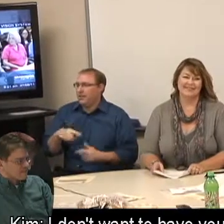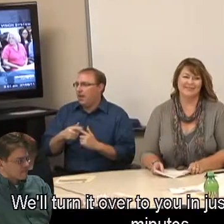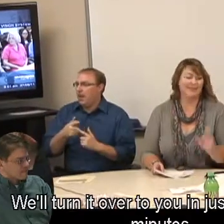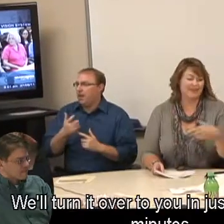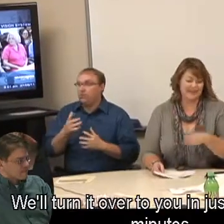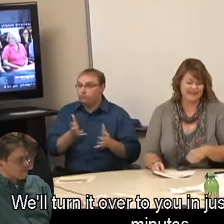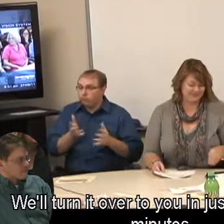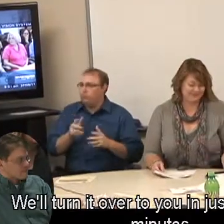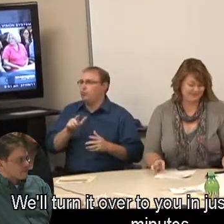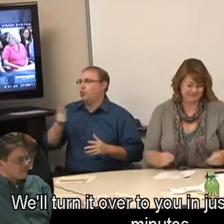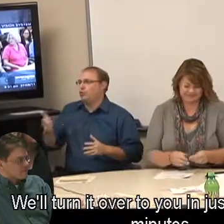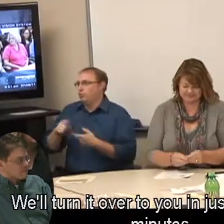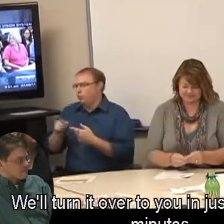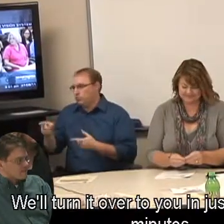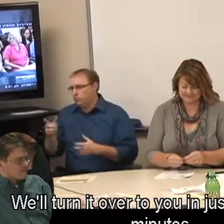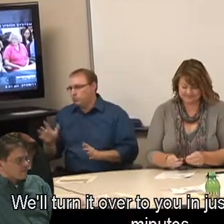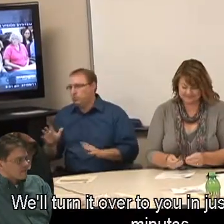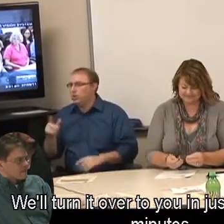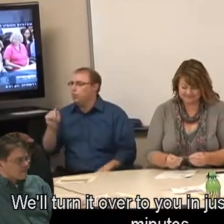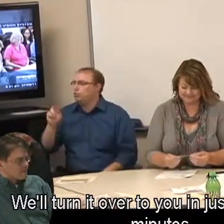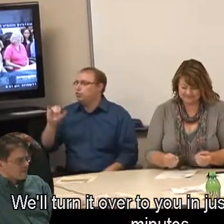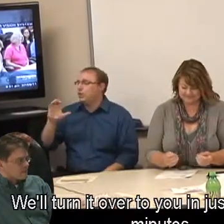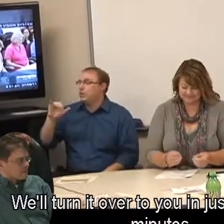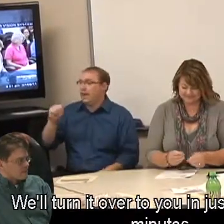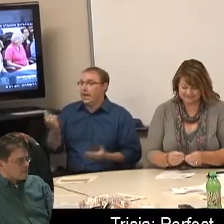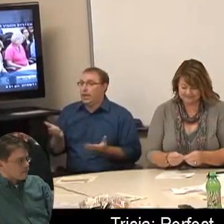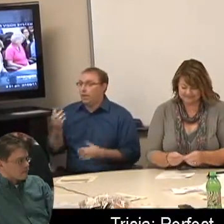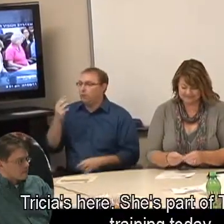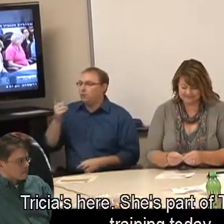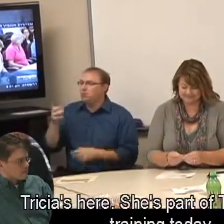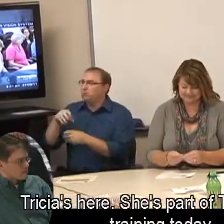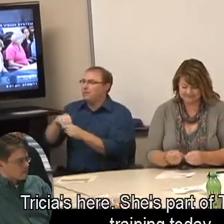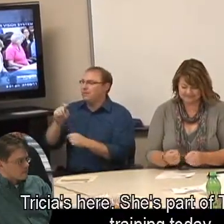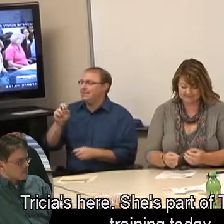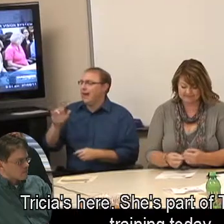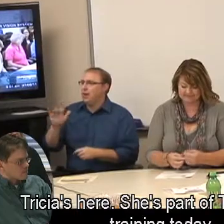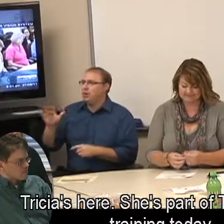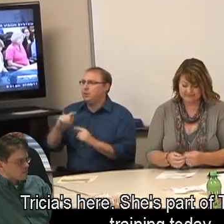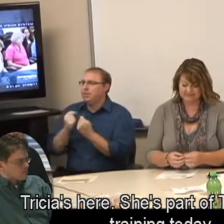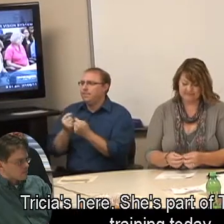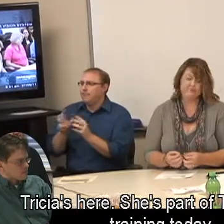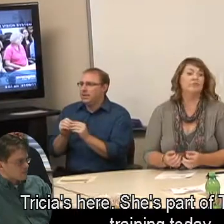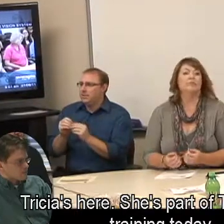We'll turn it over to you in just a couple of minutes. Tricia: Perfect. Tricia's here. She's part of Terry's team training today.